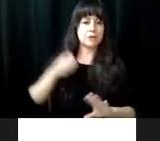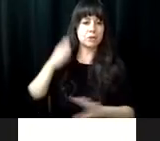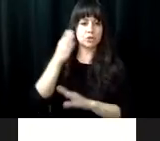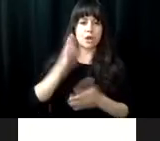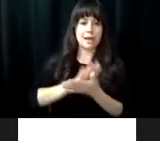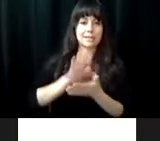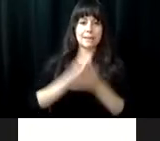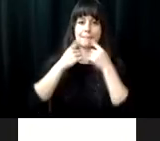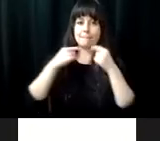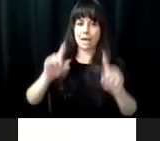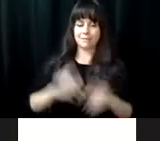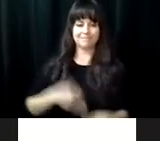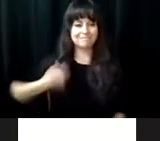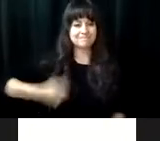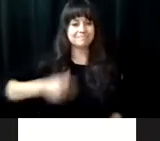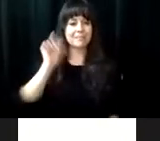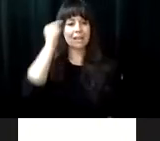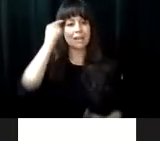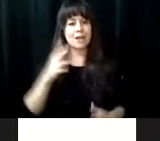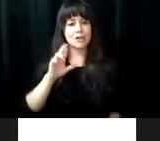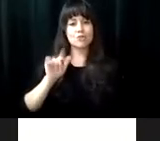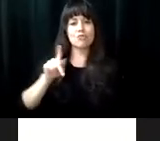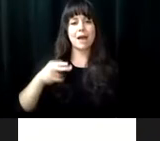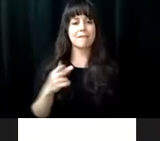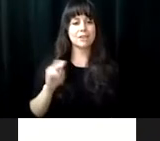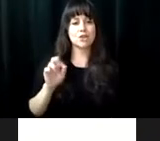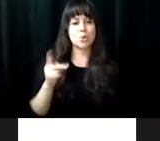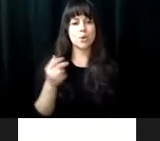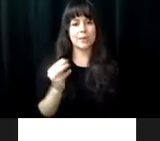program continues to help our students make their future